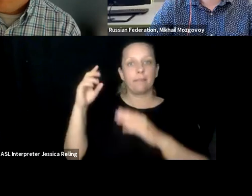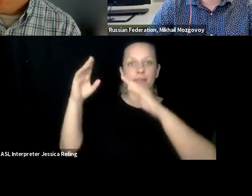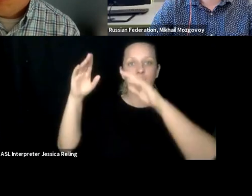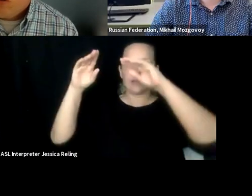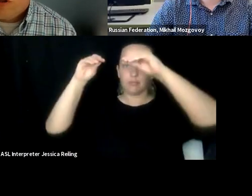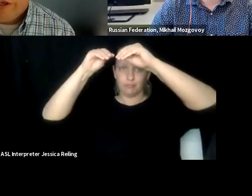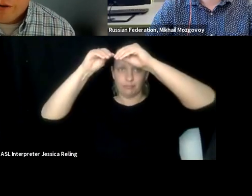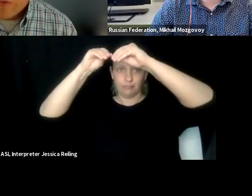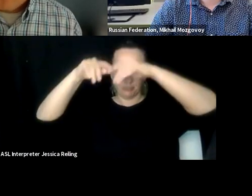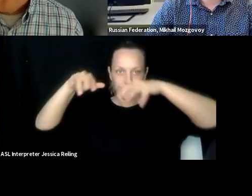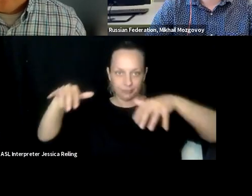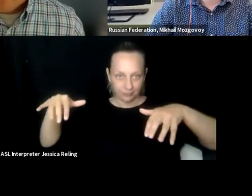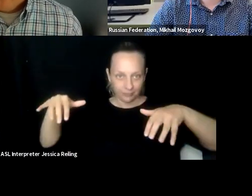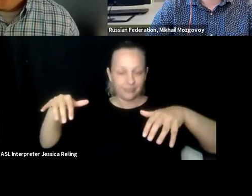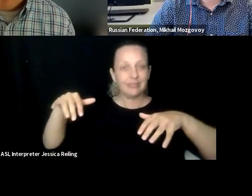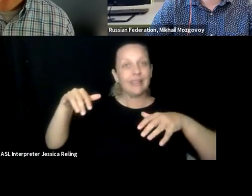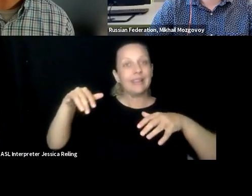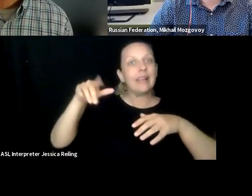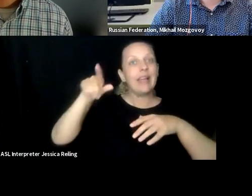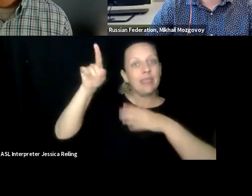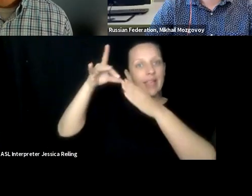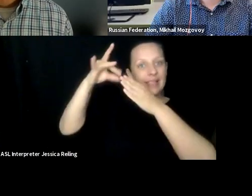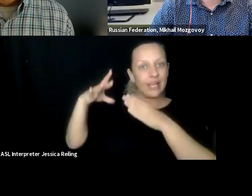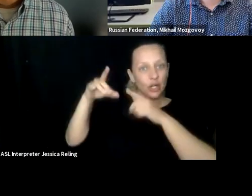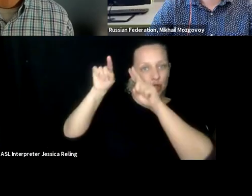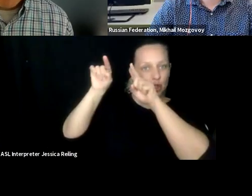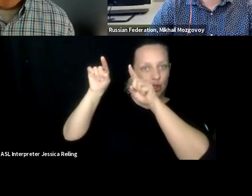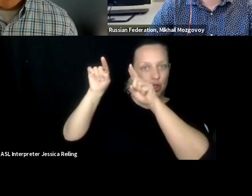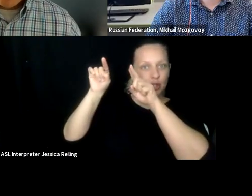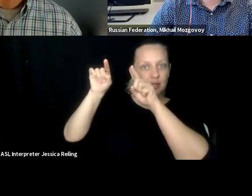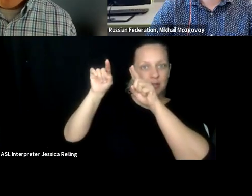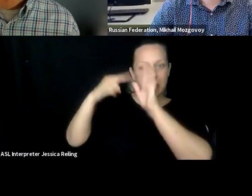you will, and a bottom-up. So from a